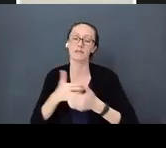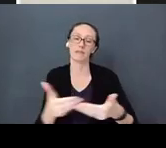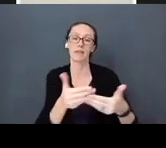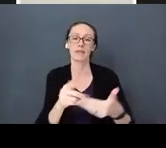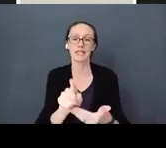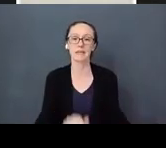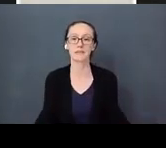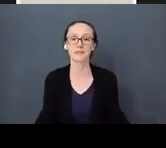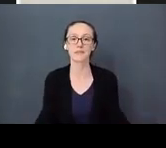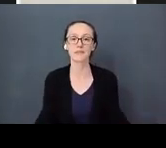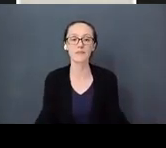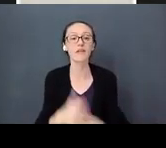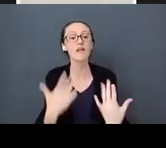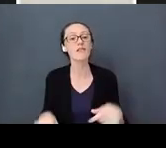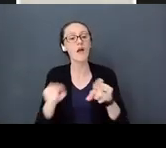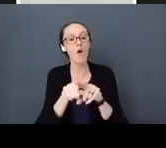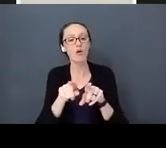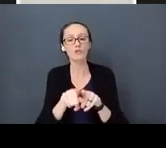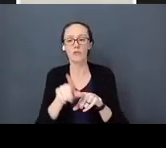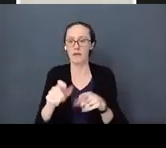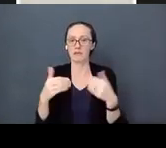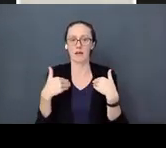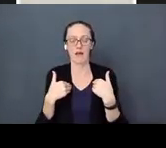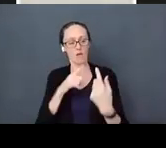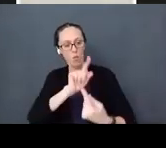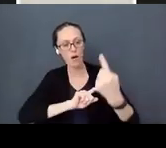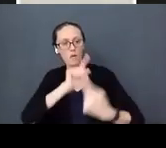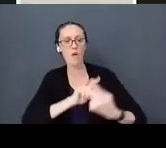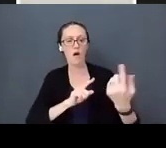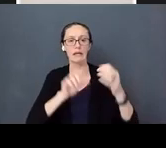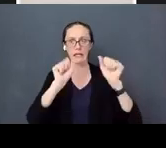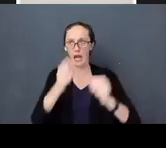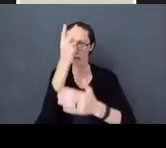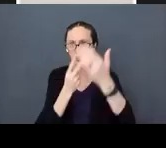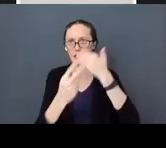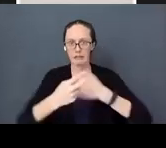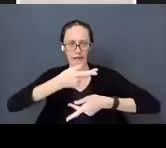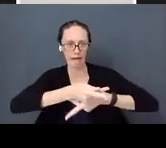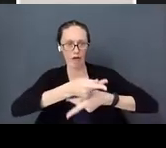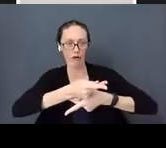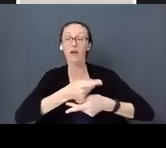One on one predictable, responsive care. They need to know they will be fed, that their diapers